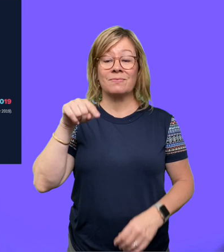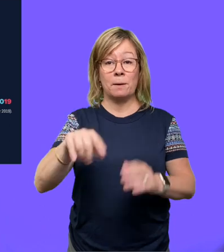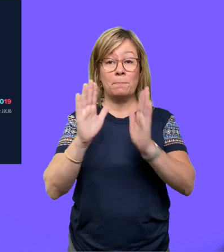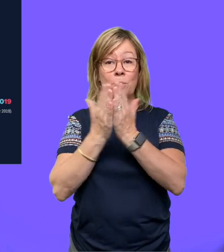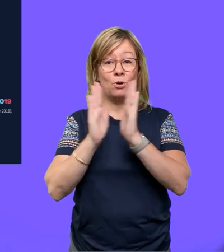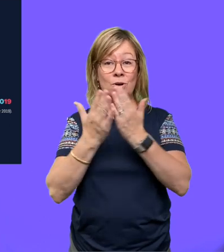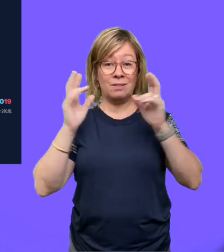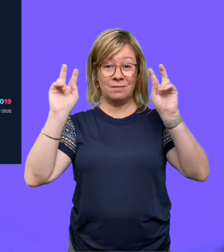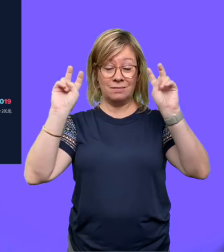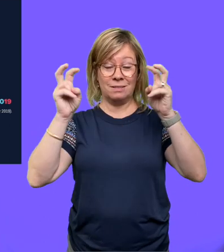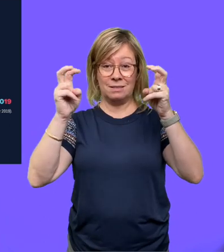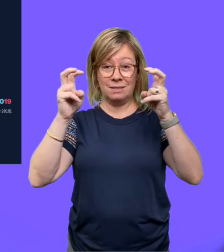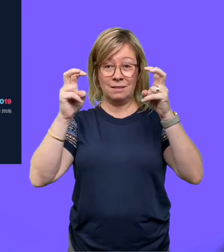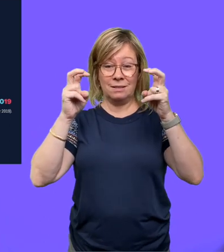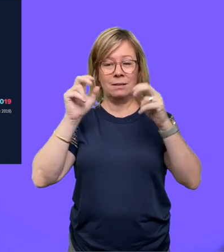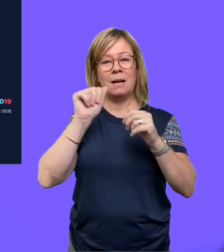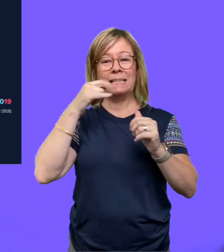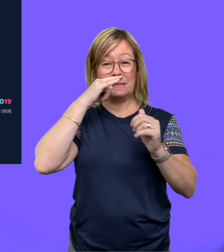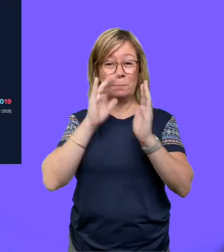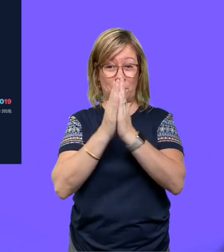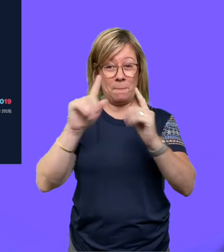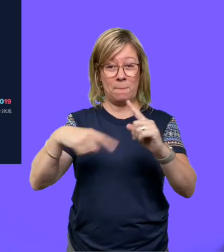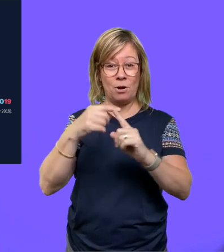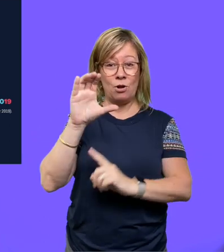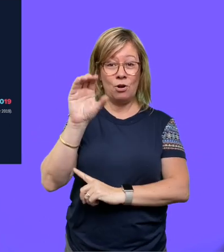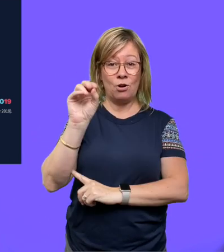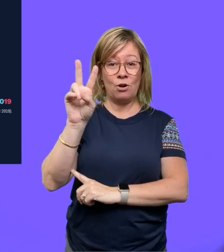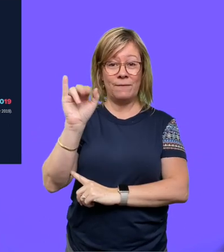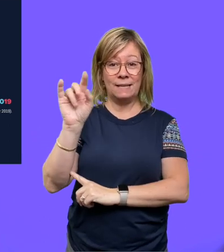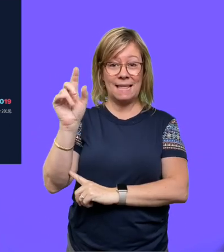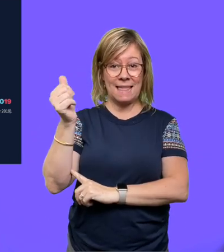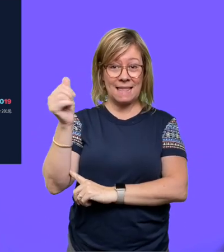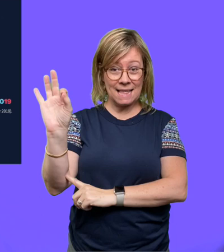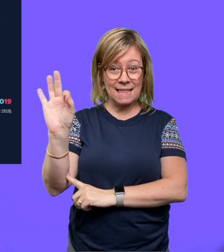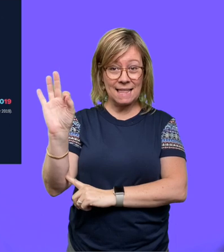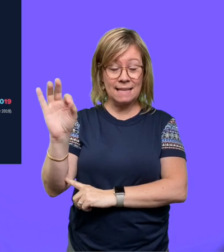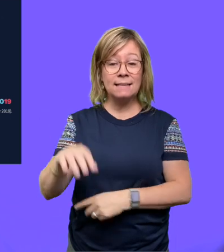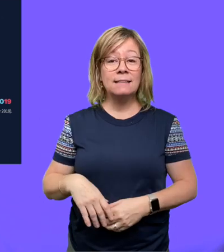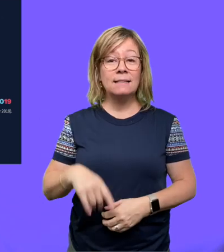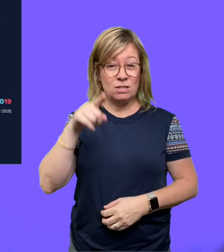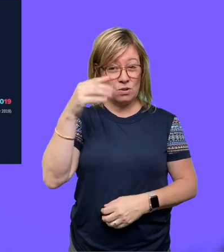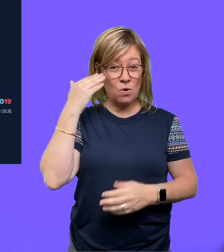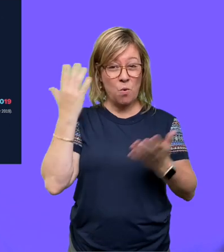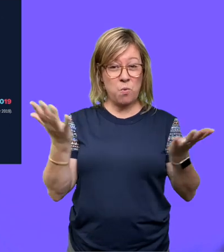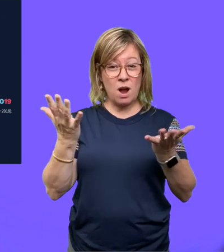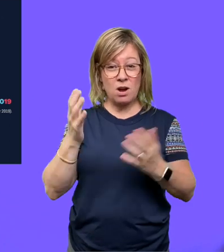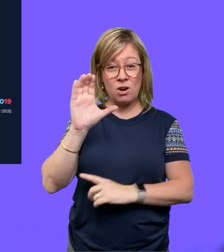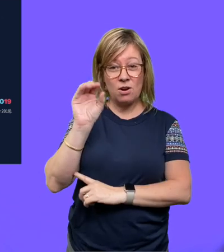This book is entitled "The Kids Book about Covid-19." Do you know what Covid-19